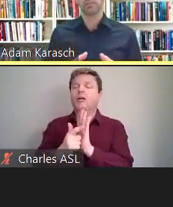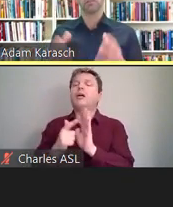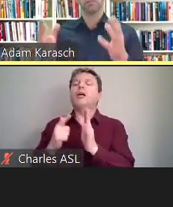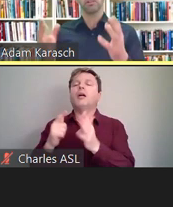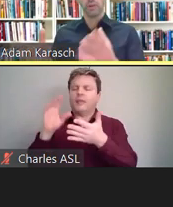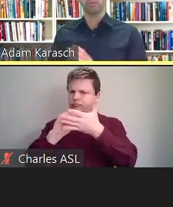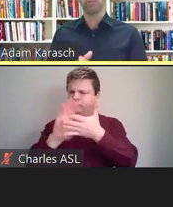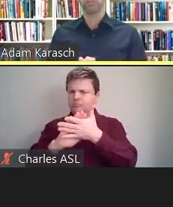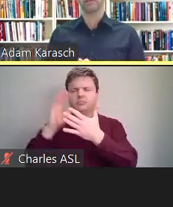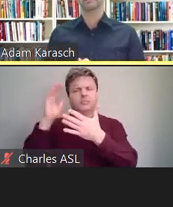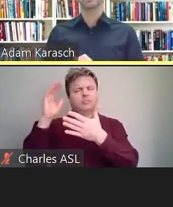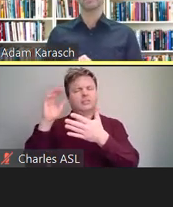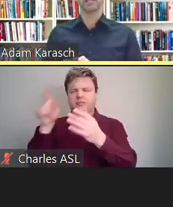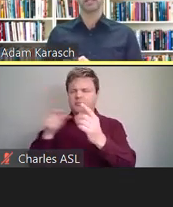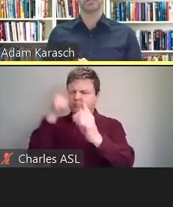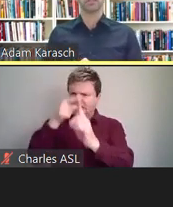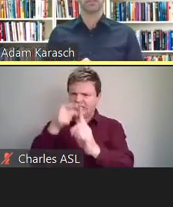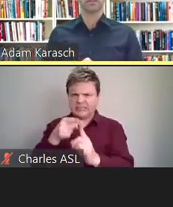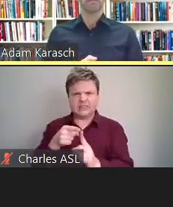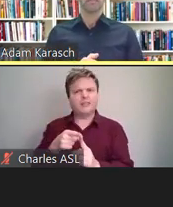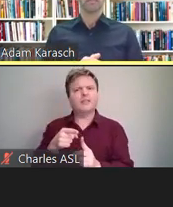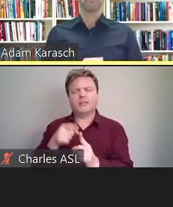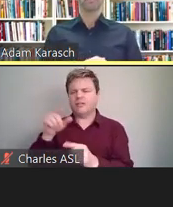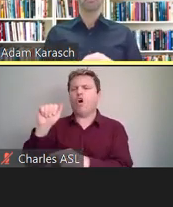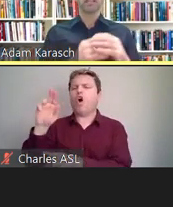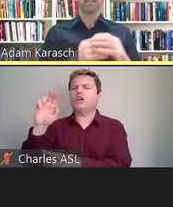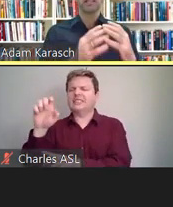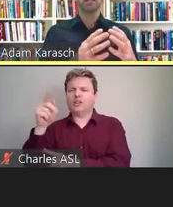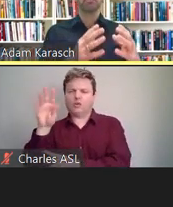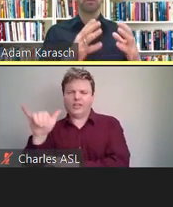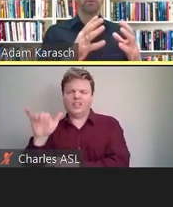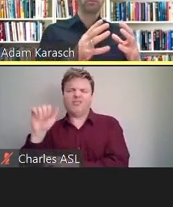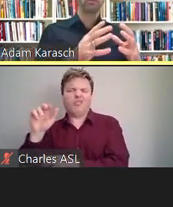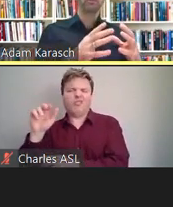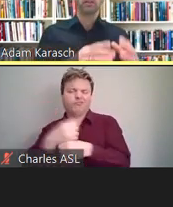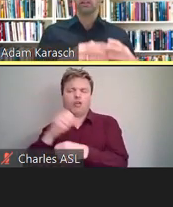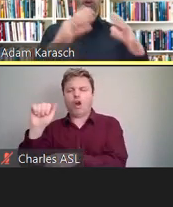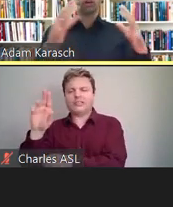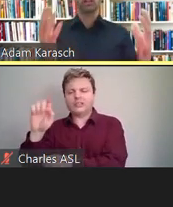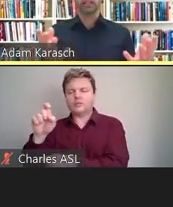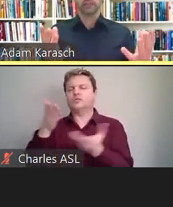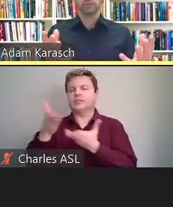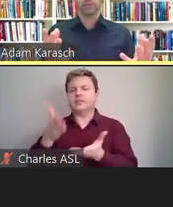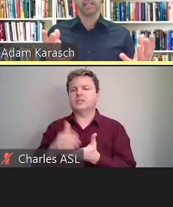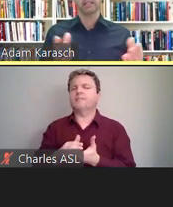These are otherwise referred to as accommodations. The federal regulation proposes a long list